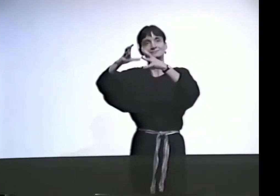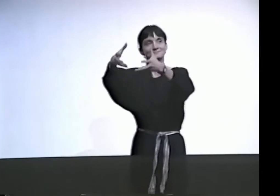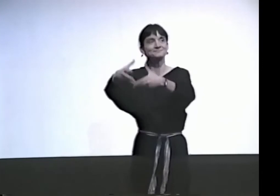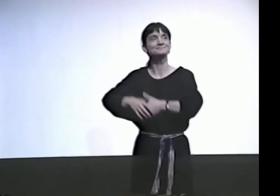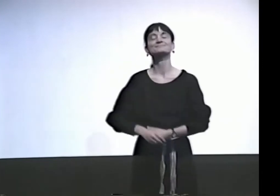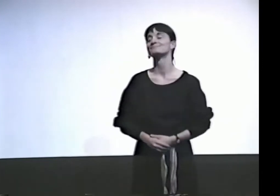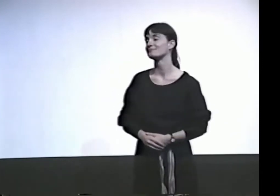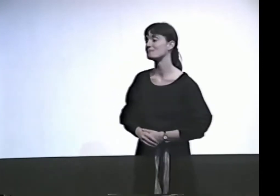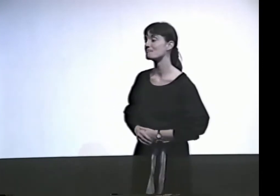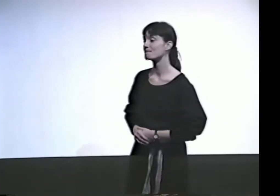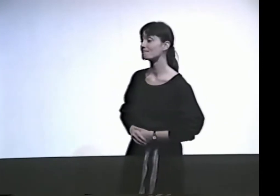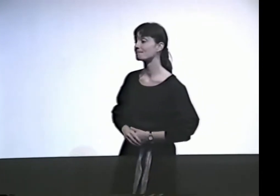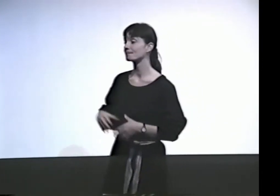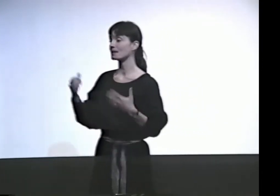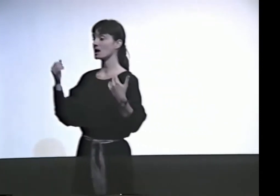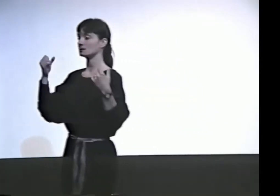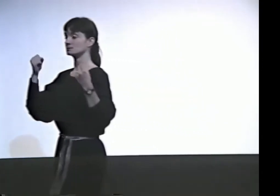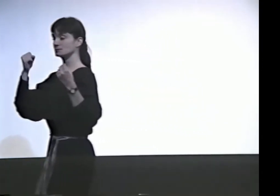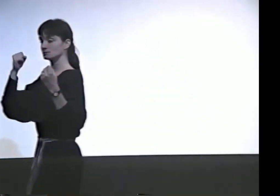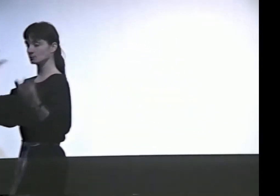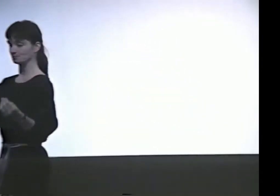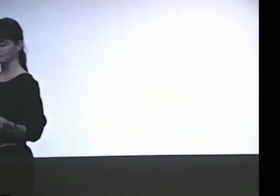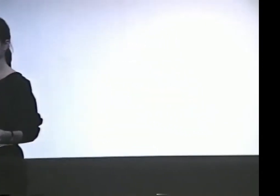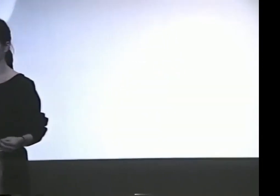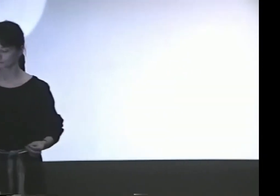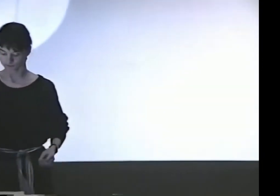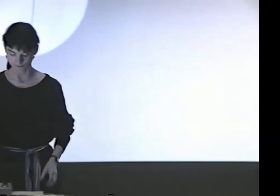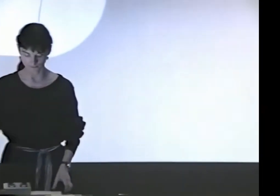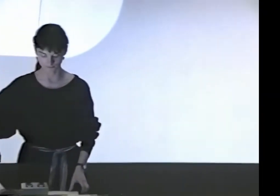SO I TEND TO COLLECT HAIKUS IN MY POETRY.